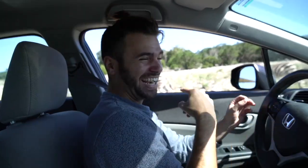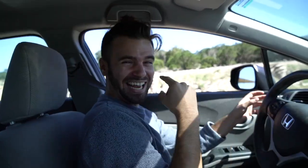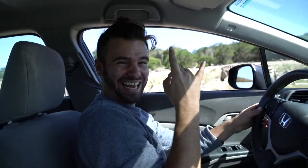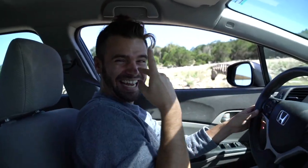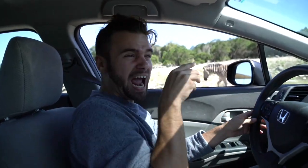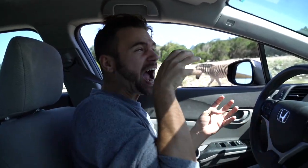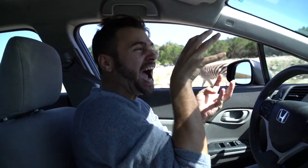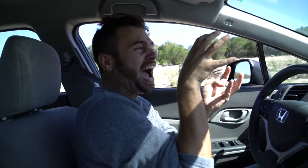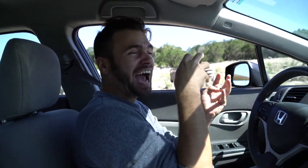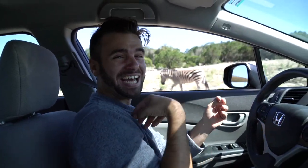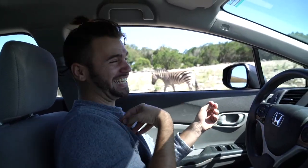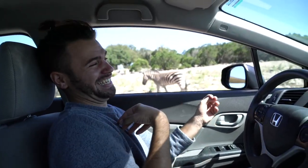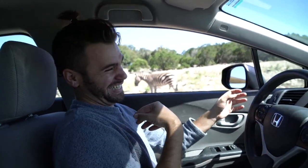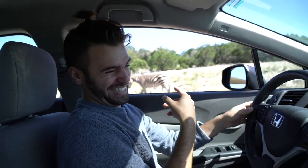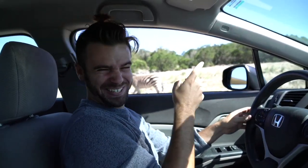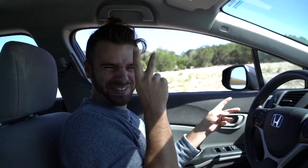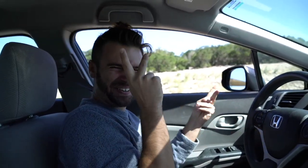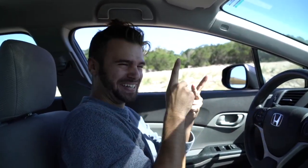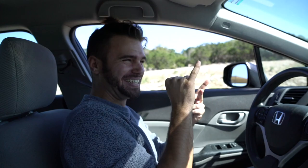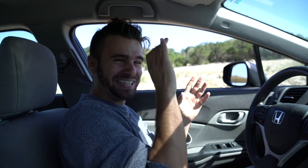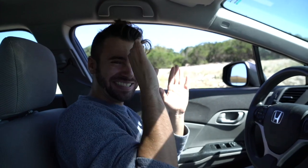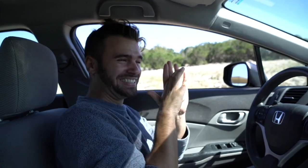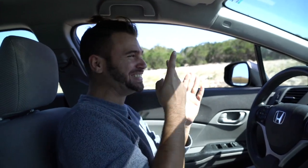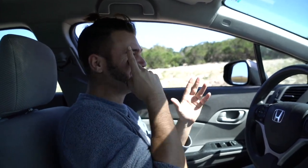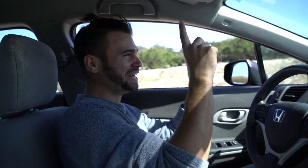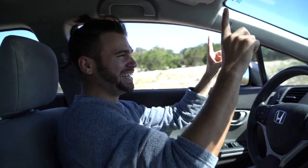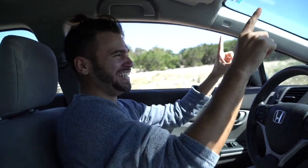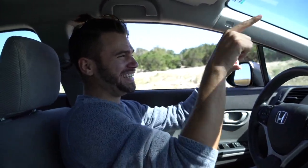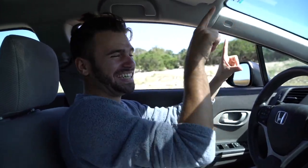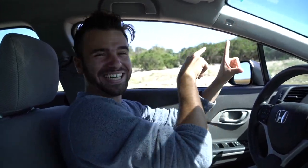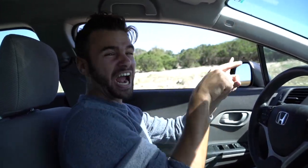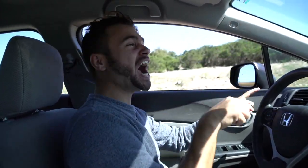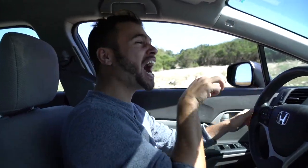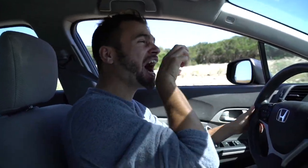I was terrified of being attacked by Zebra's huge teeth! It's same as the sign picture we saw recently!